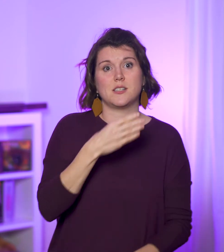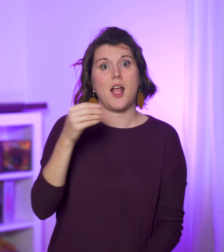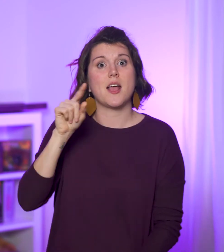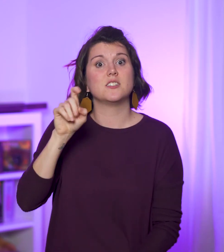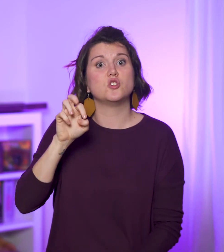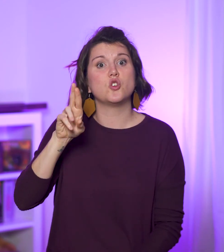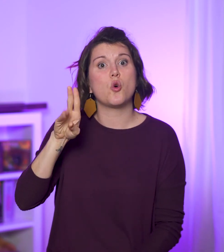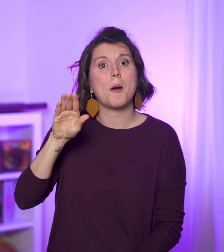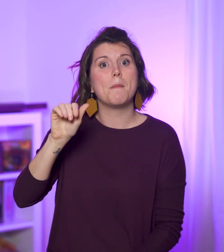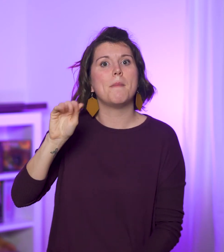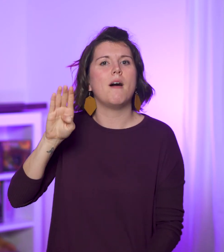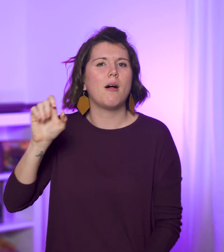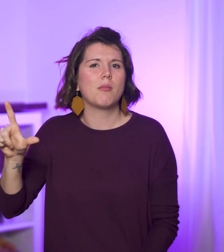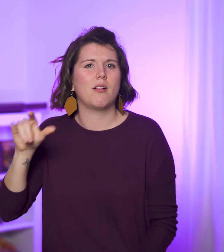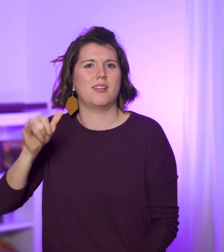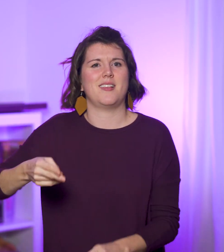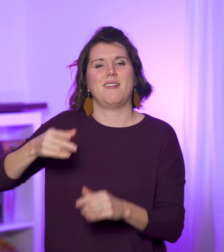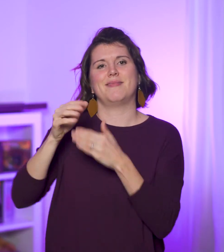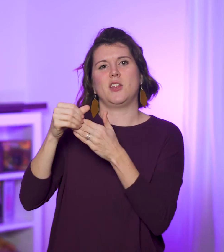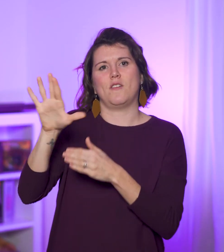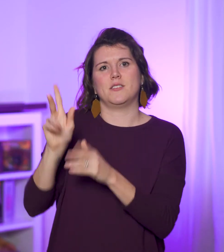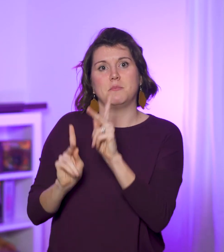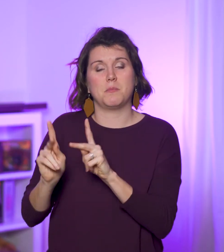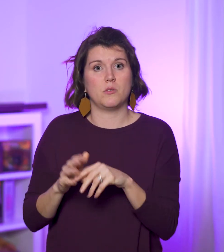and Zerubbabel the leader of the people.